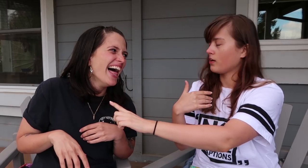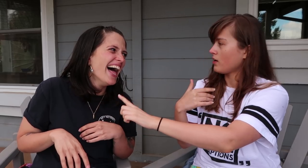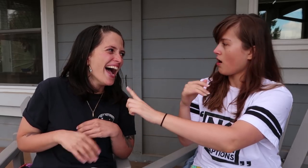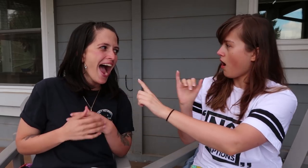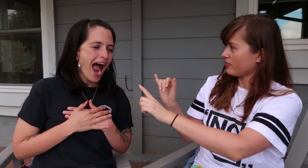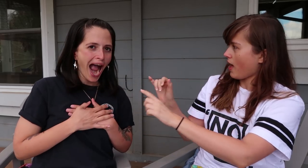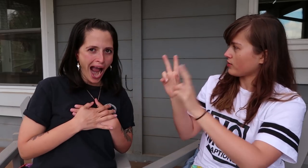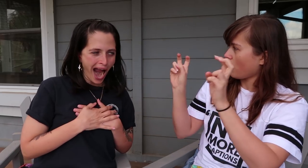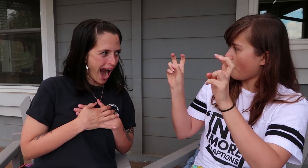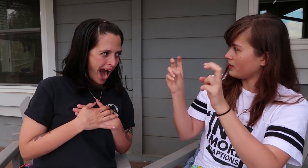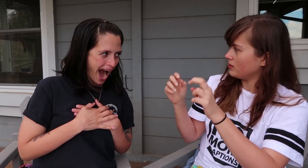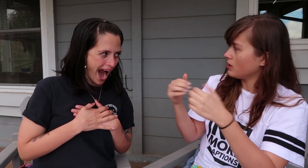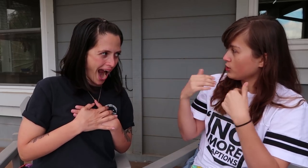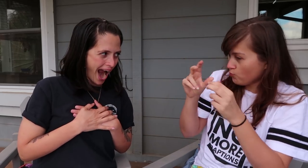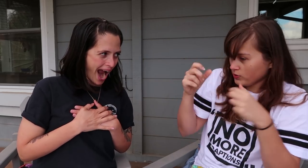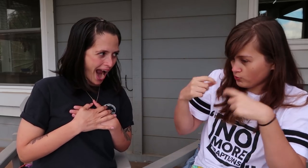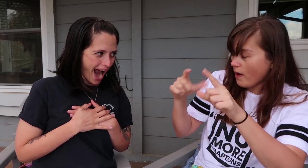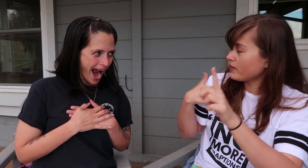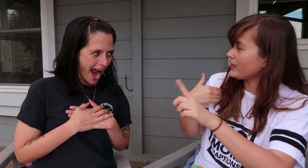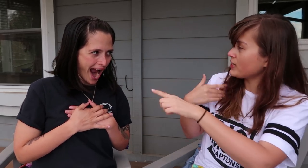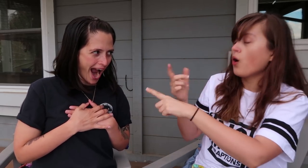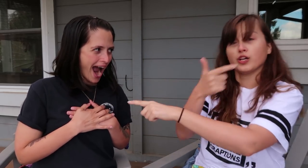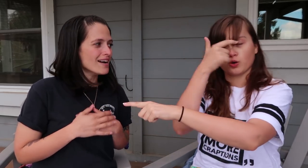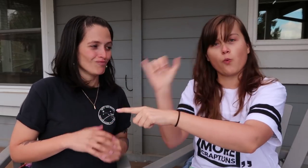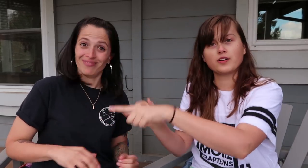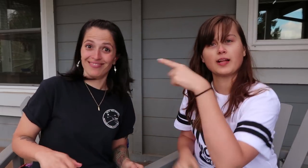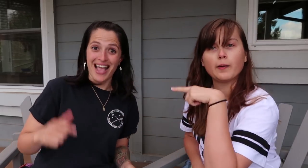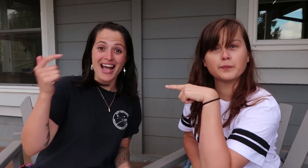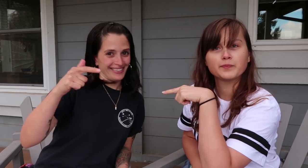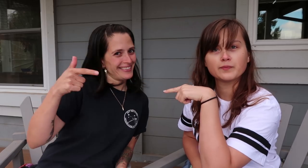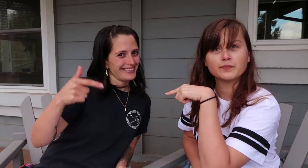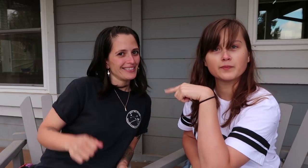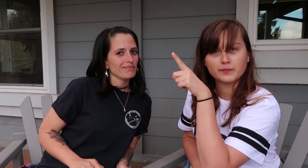You have a video on this topic. Go watch that, okay?